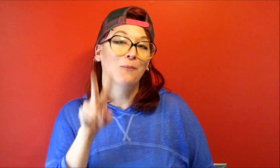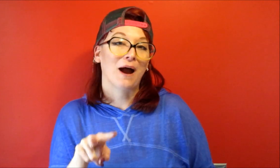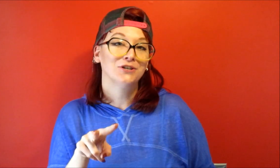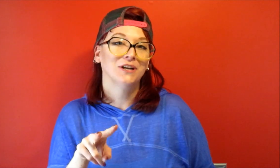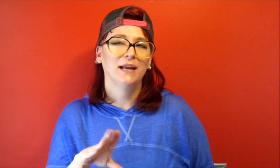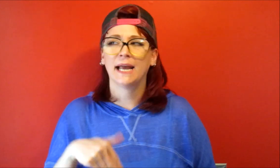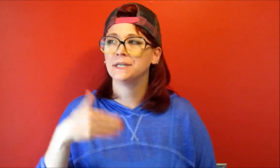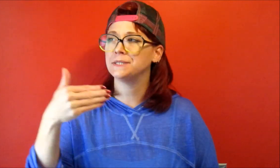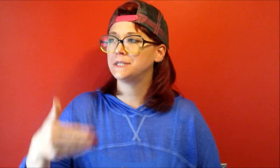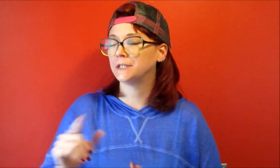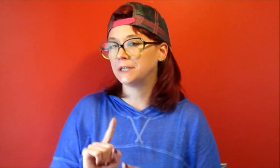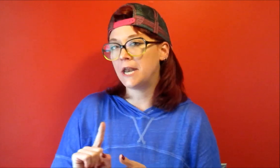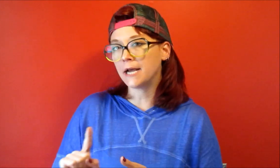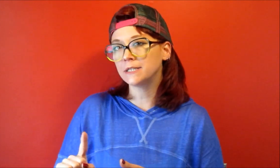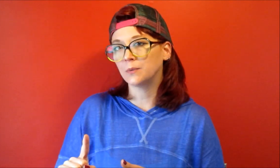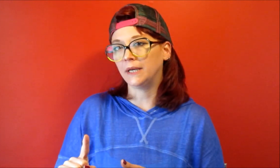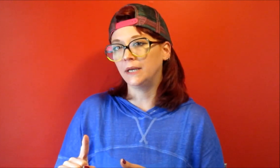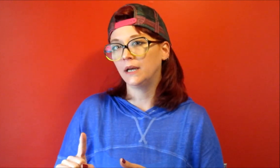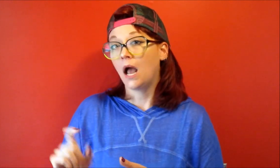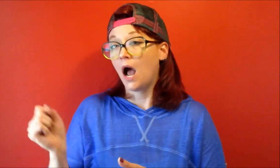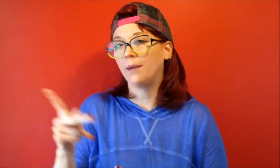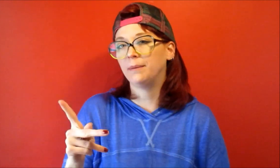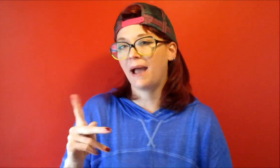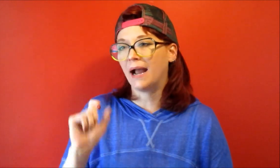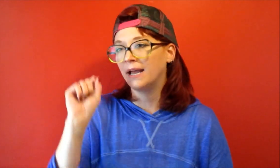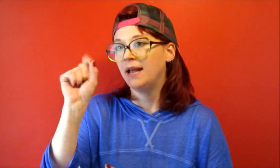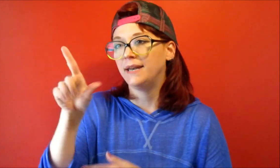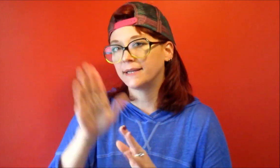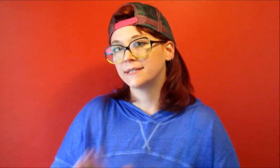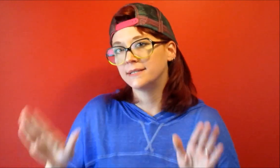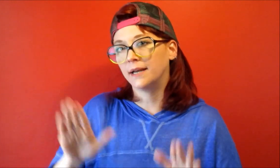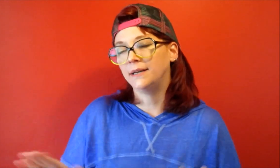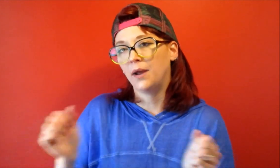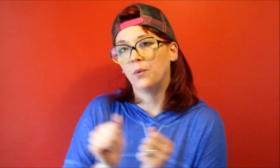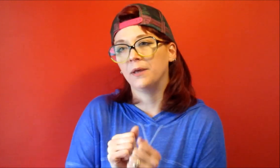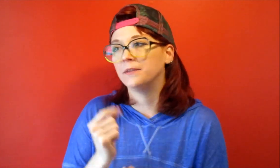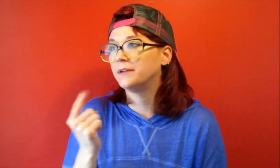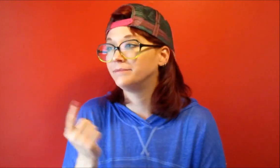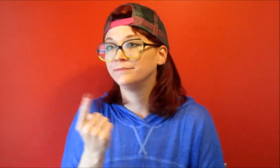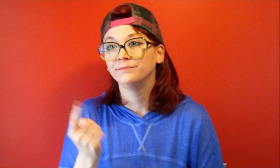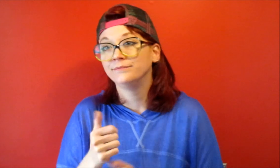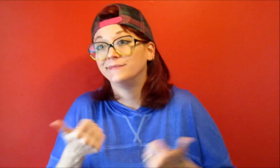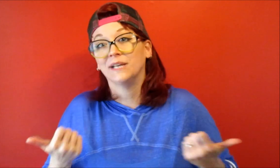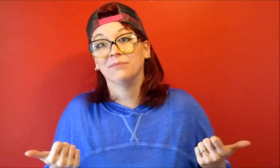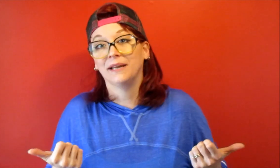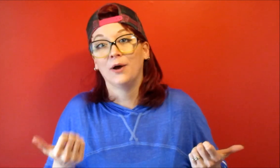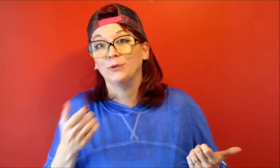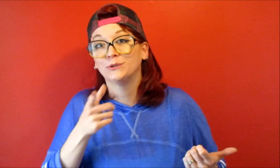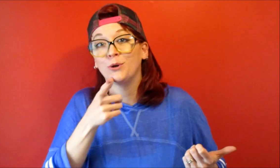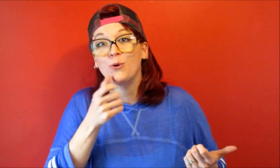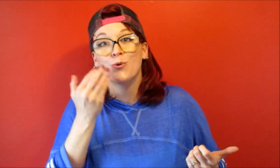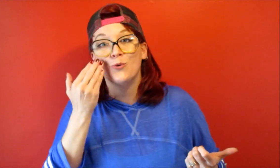watching and until next week I'll be back next Sunday with something else who